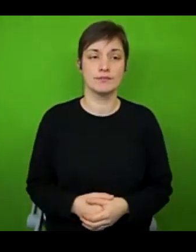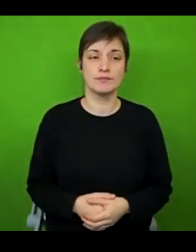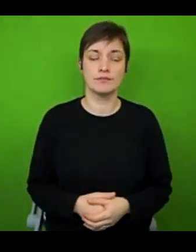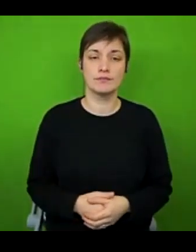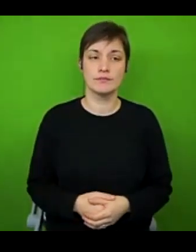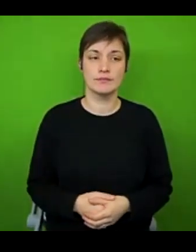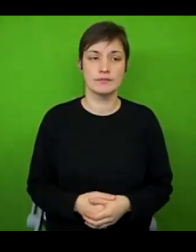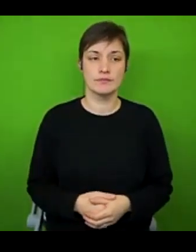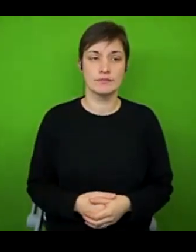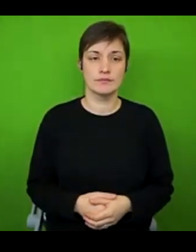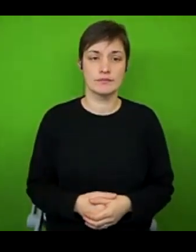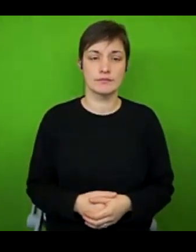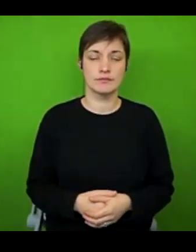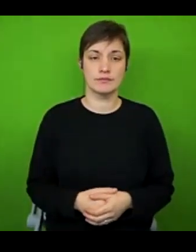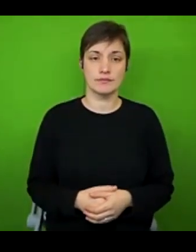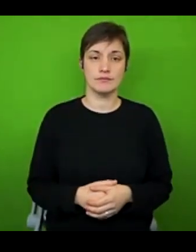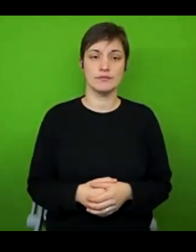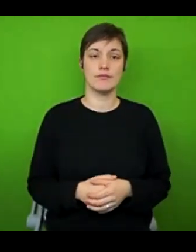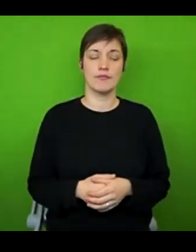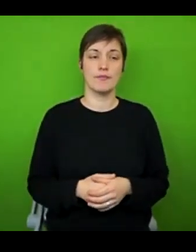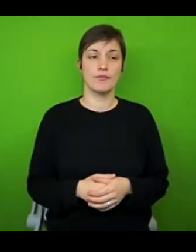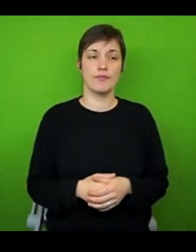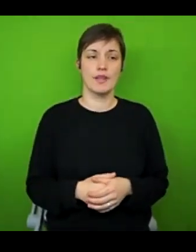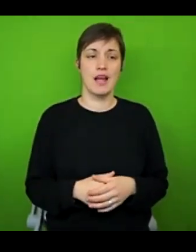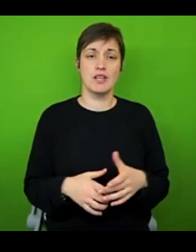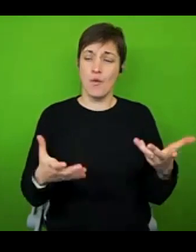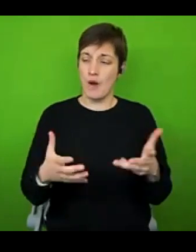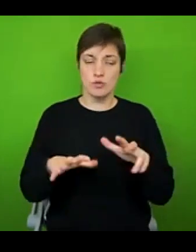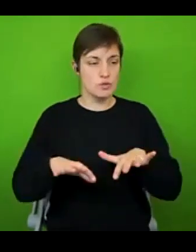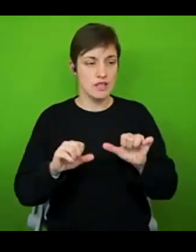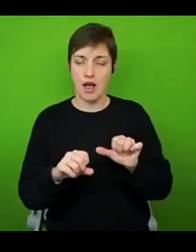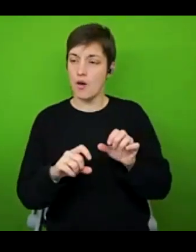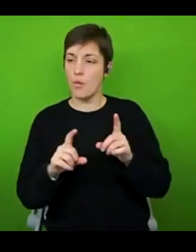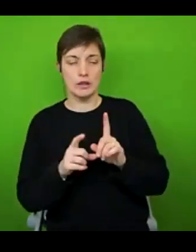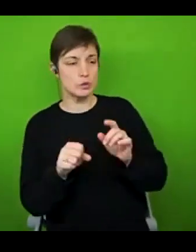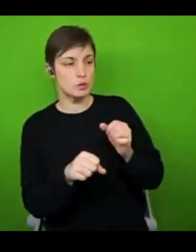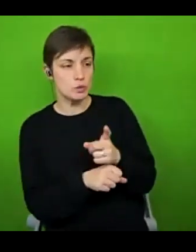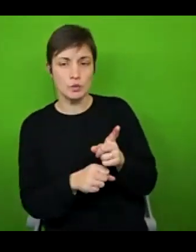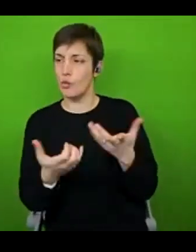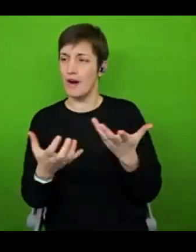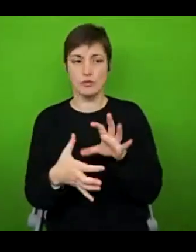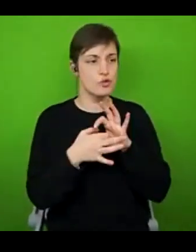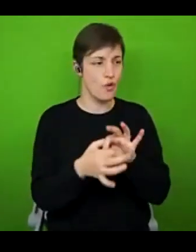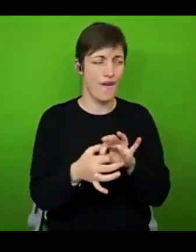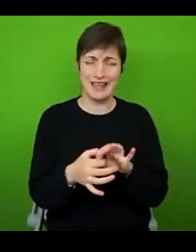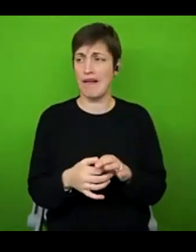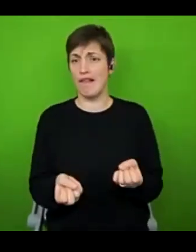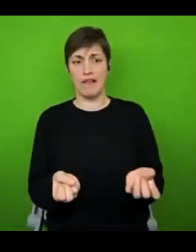Chronic Illness communities can be daunting, like where to start, where to look what to join. Yeah, totally feel that sometimes I remember when I joined, even though it was